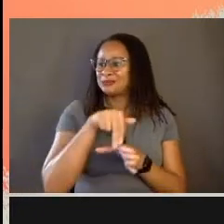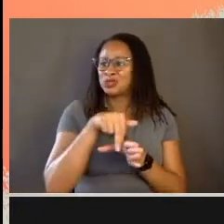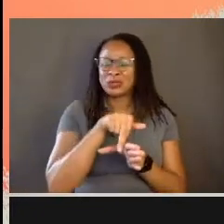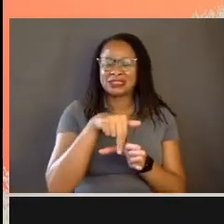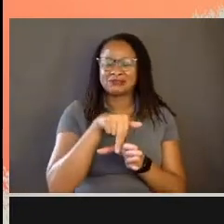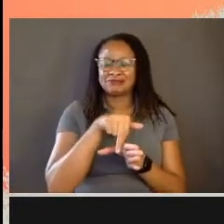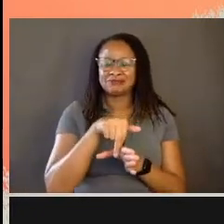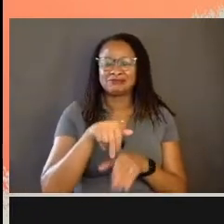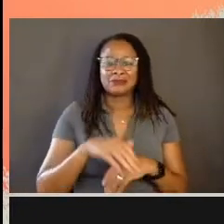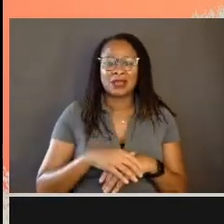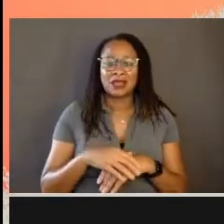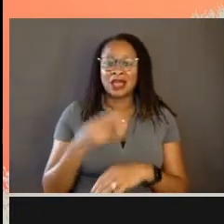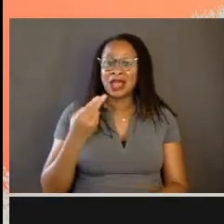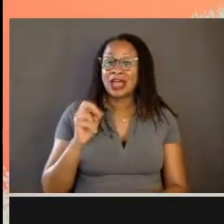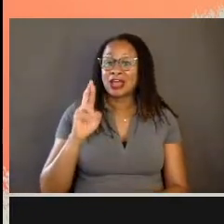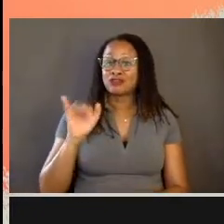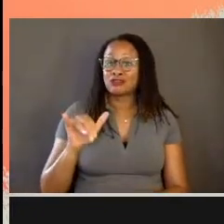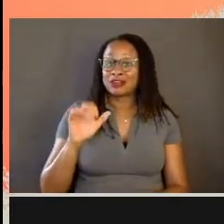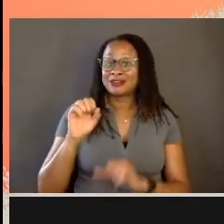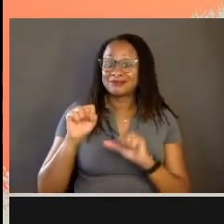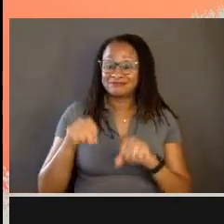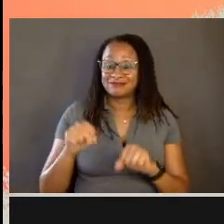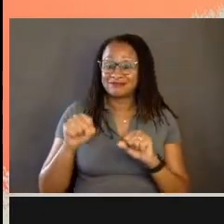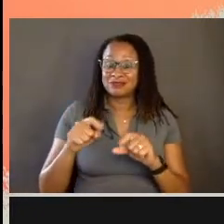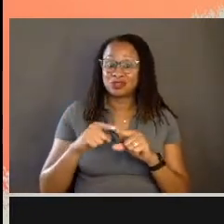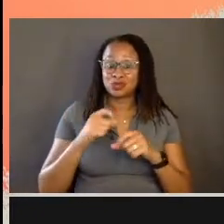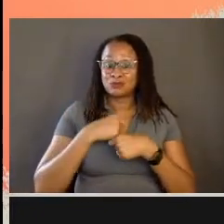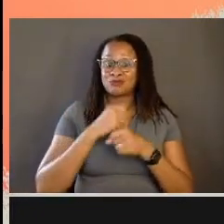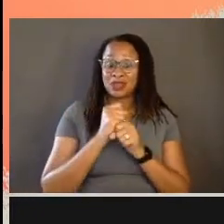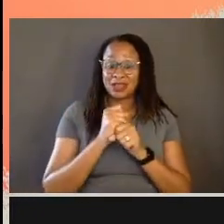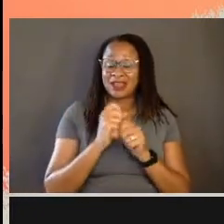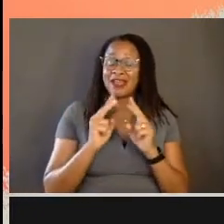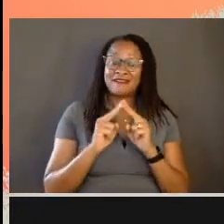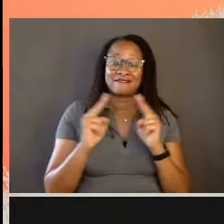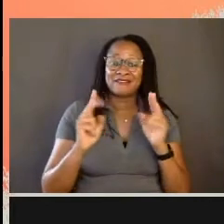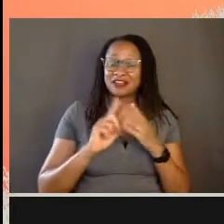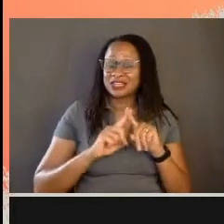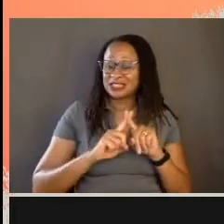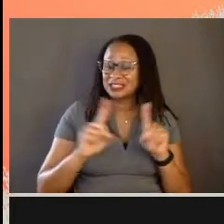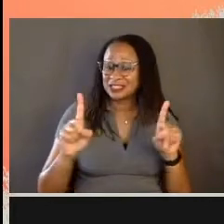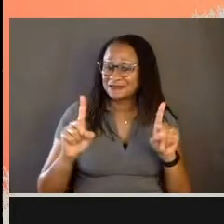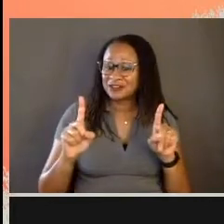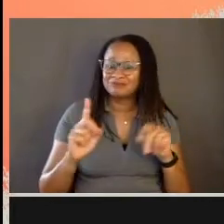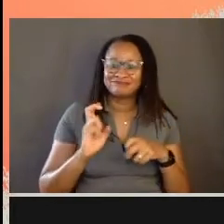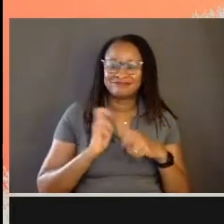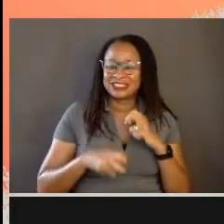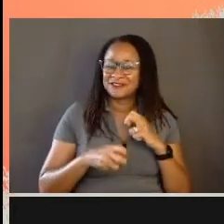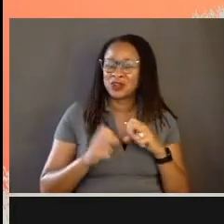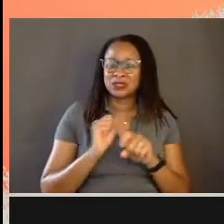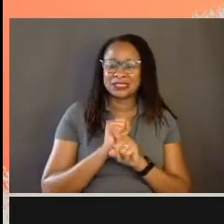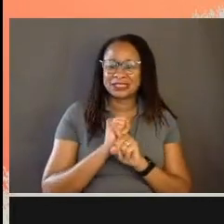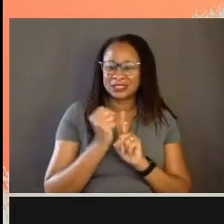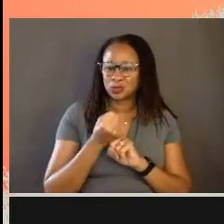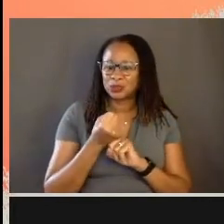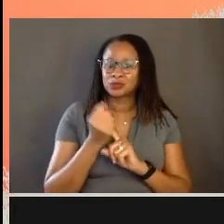Well Henry was able to make a very difficult situation work for him.